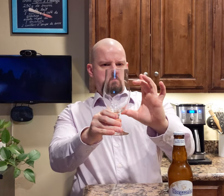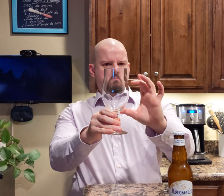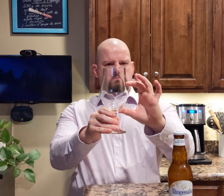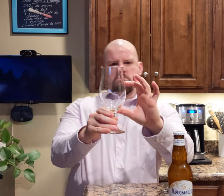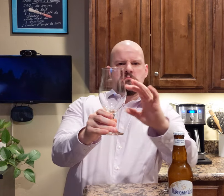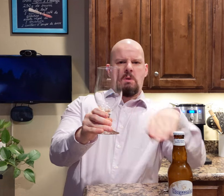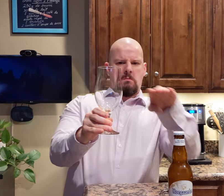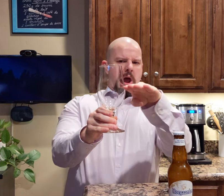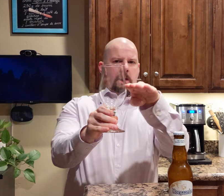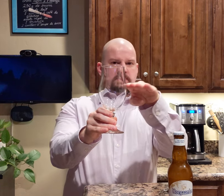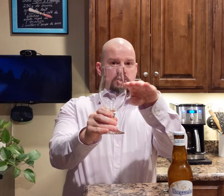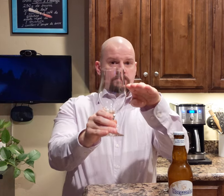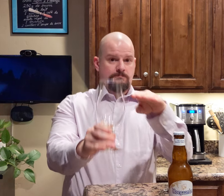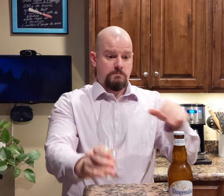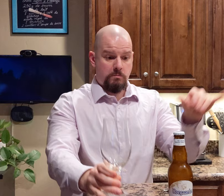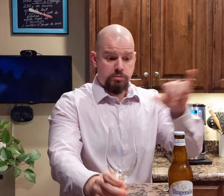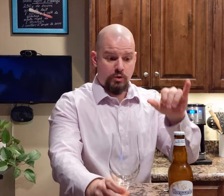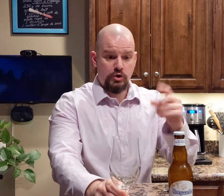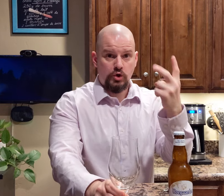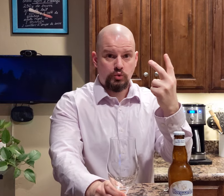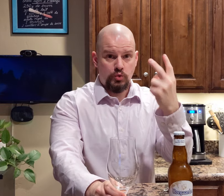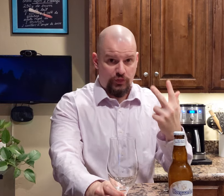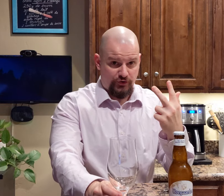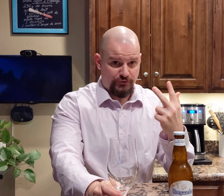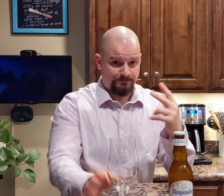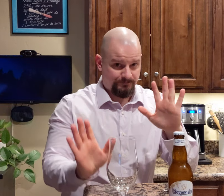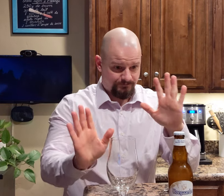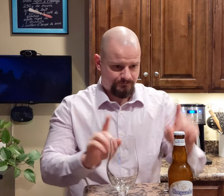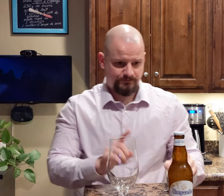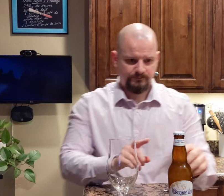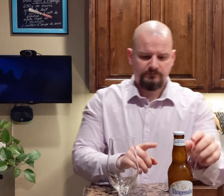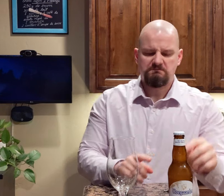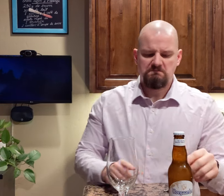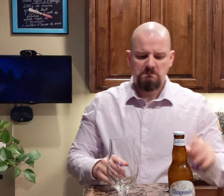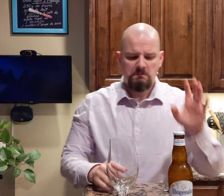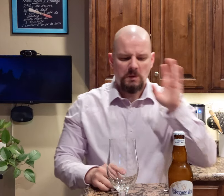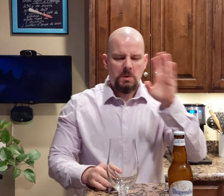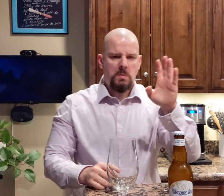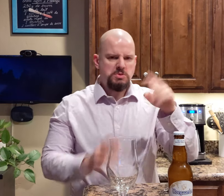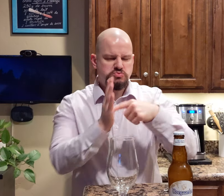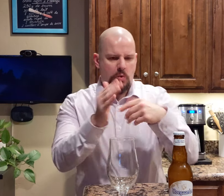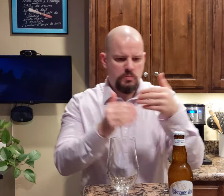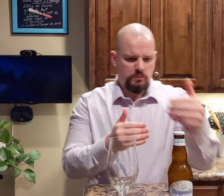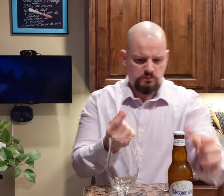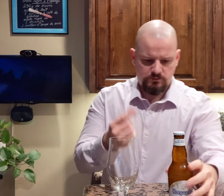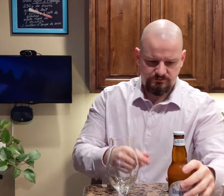That's about right there in the glass. You pour two-thirds. I'm gonna show you.